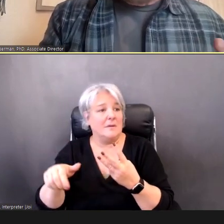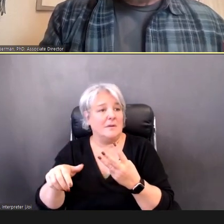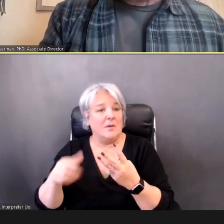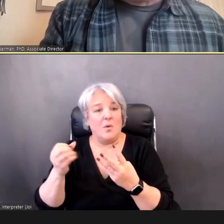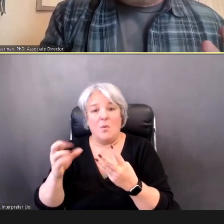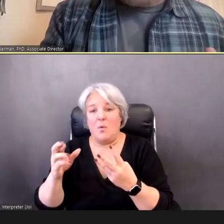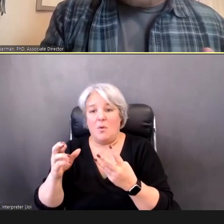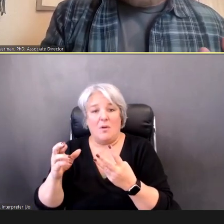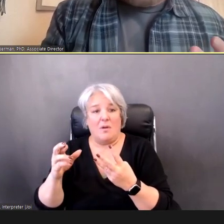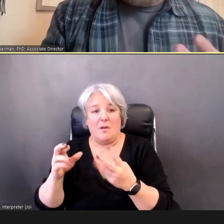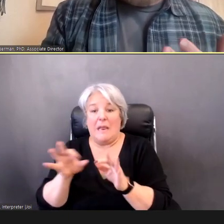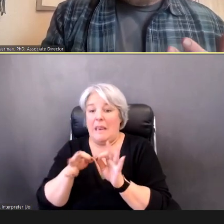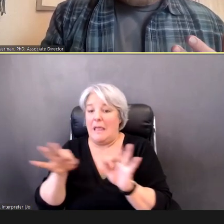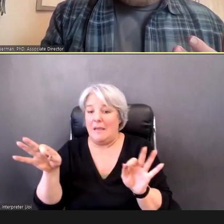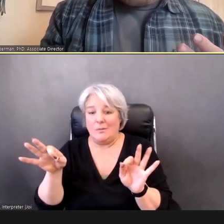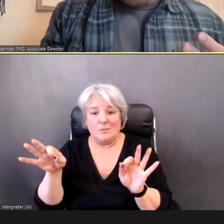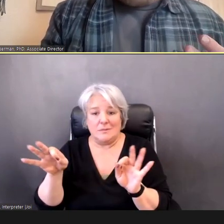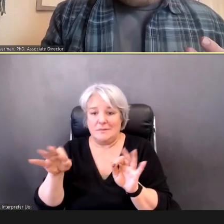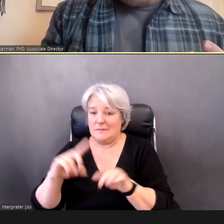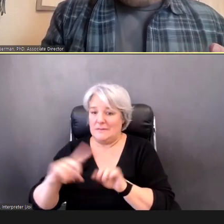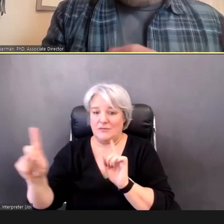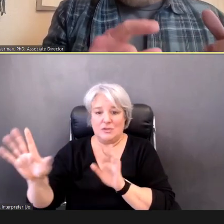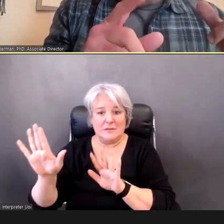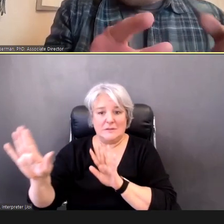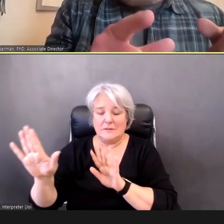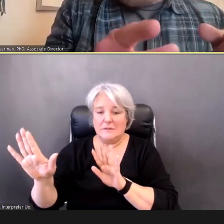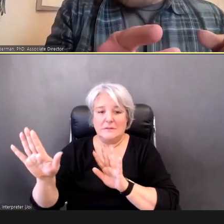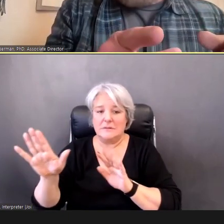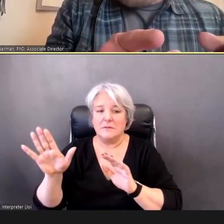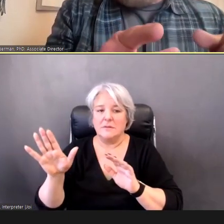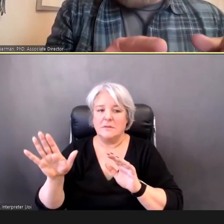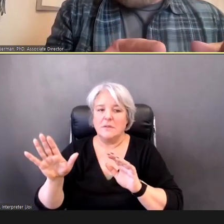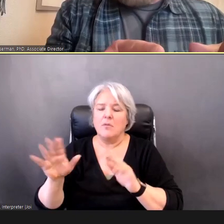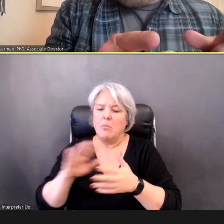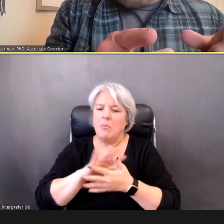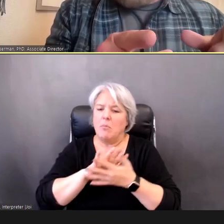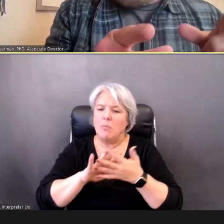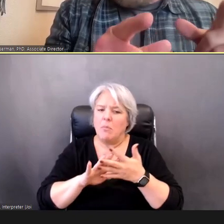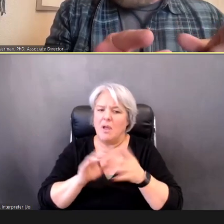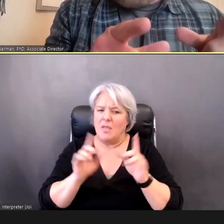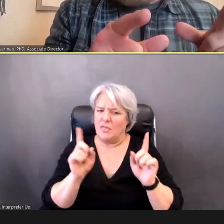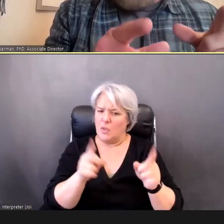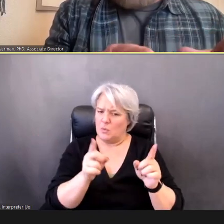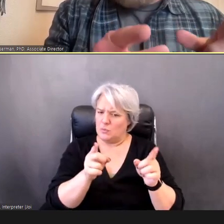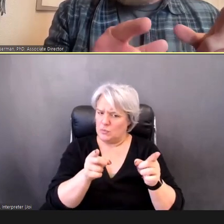Other than these two methods, are there any recommended methods that